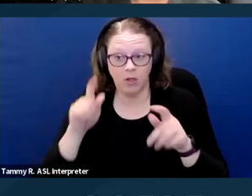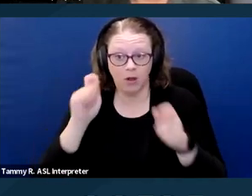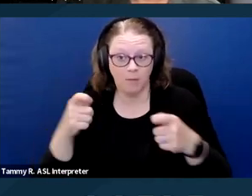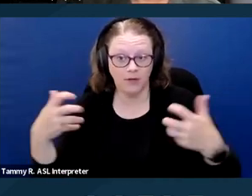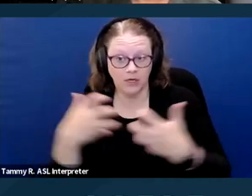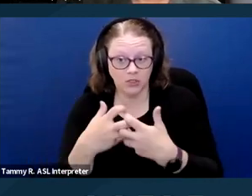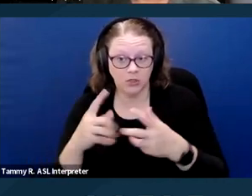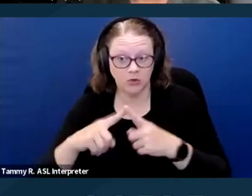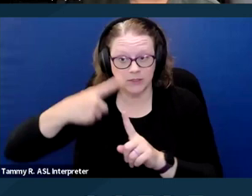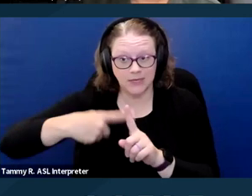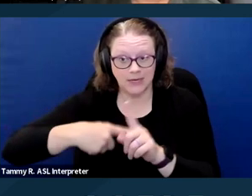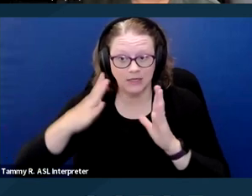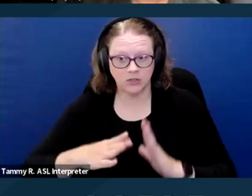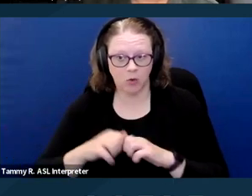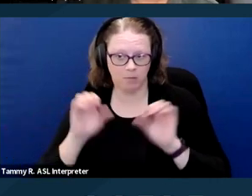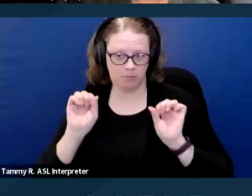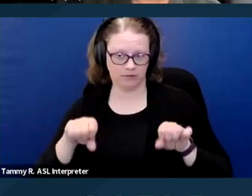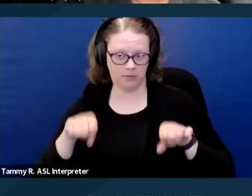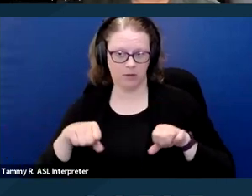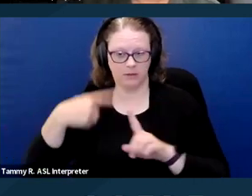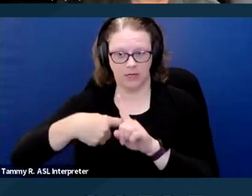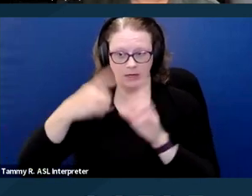to tenants or prospective tenants with disabilities.